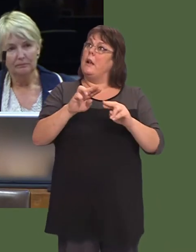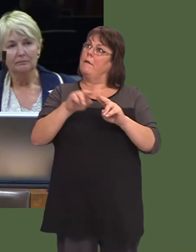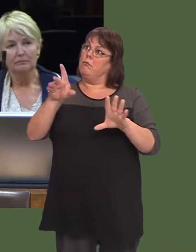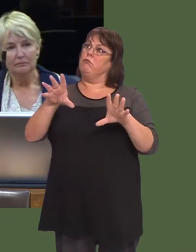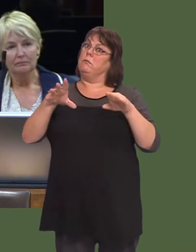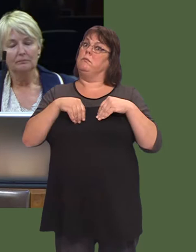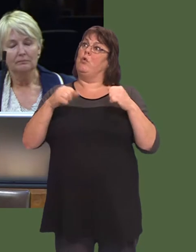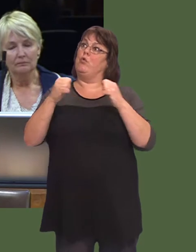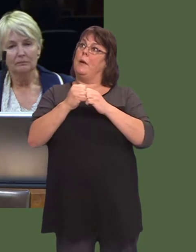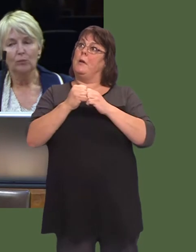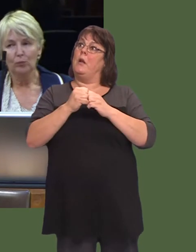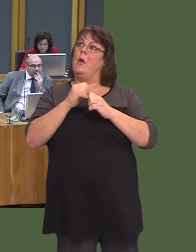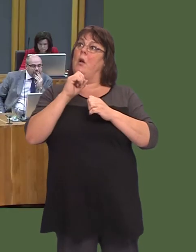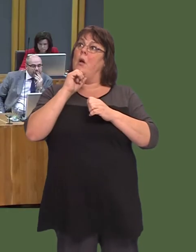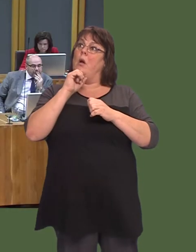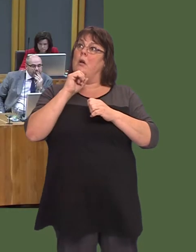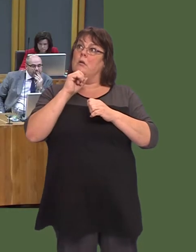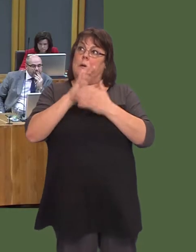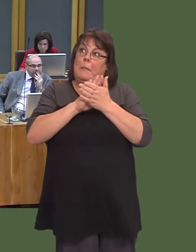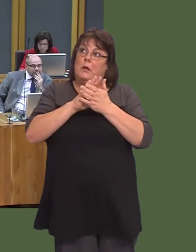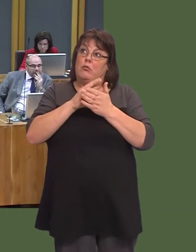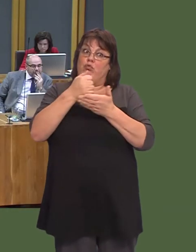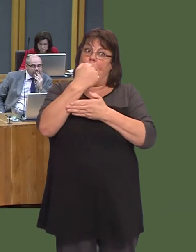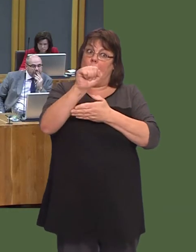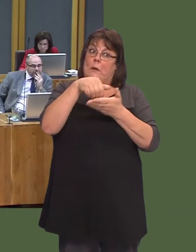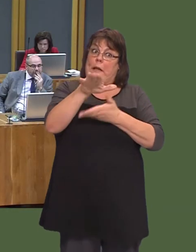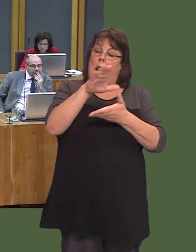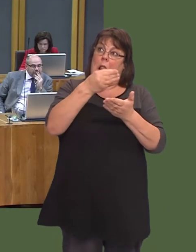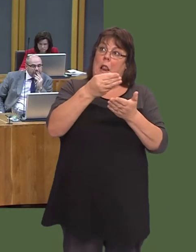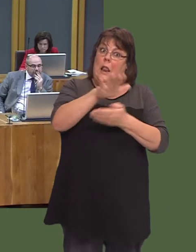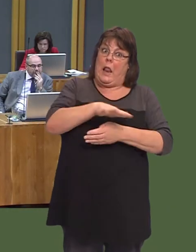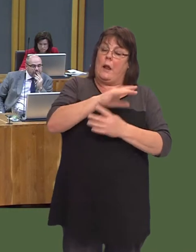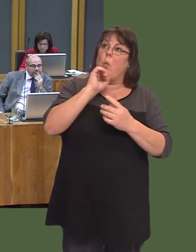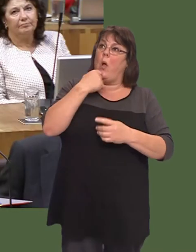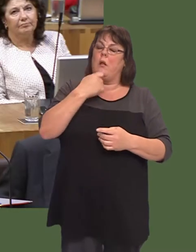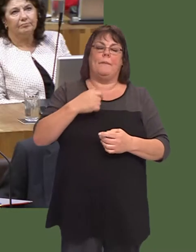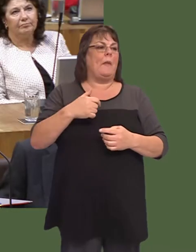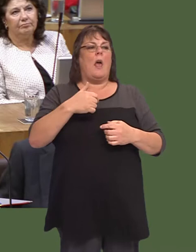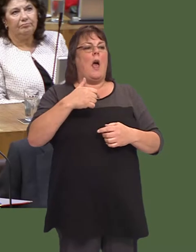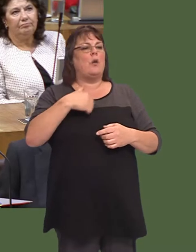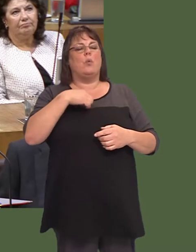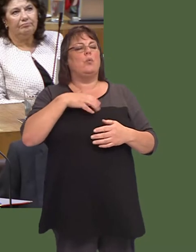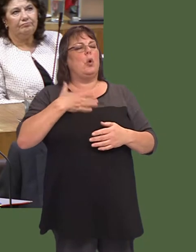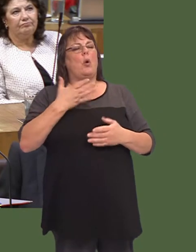And if you do accept that, will you now refuse to sell that land? Carwyn Jones: Well, we would not do anything that would jeopardise the future of the Swansea